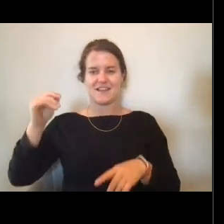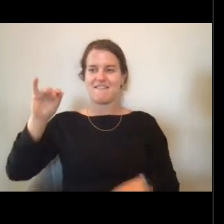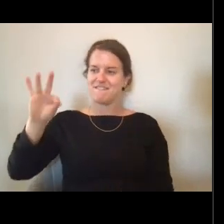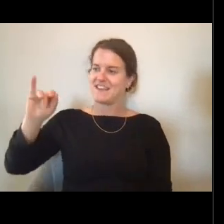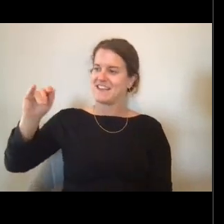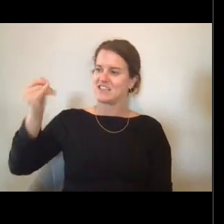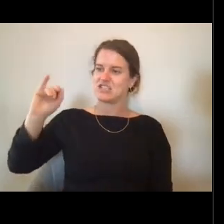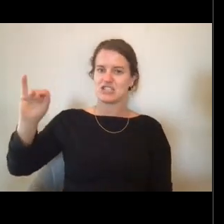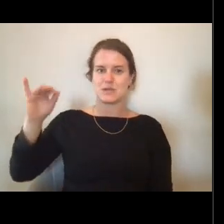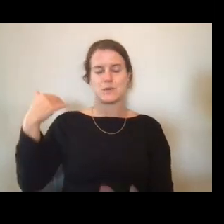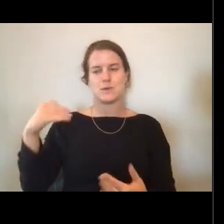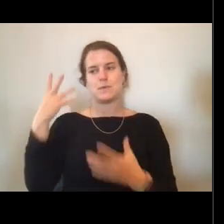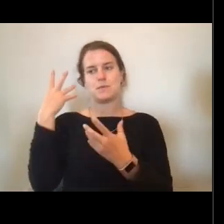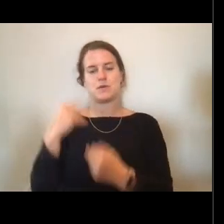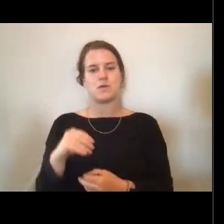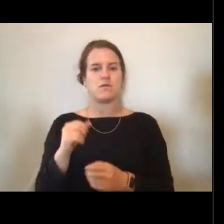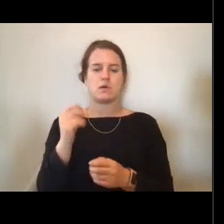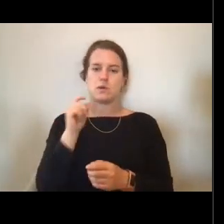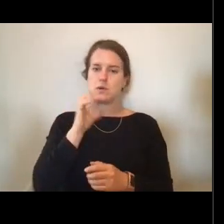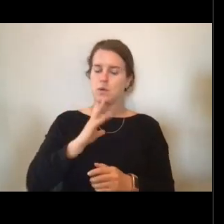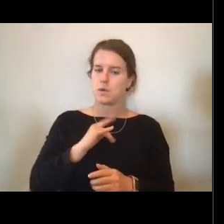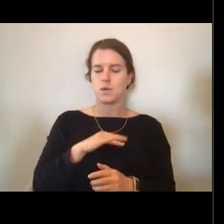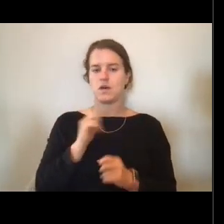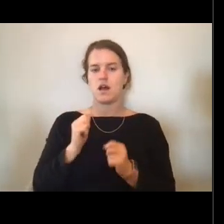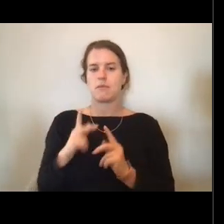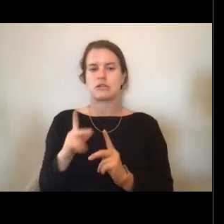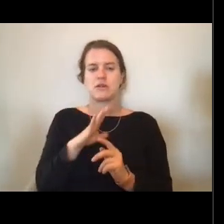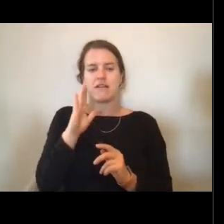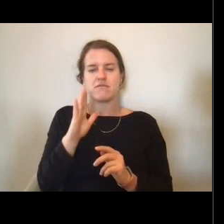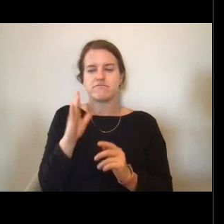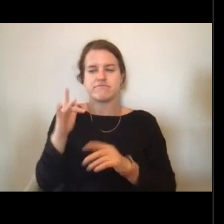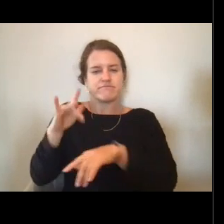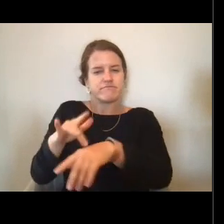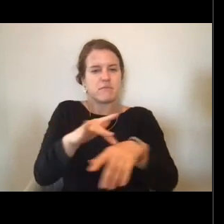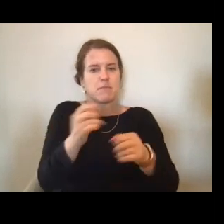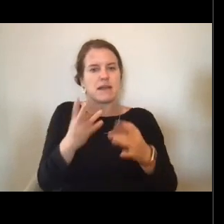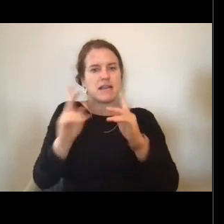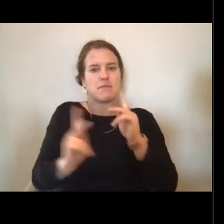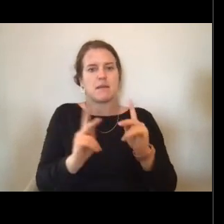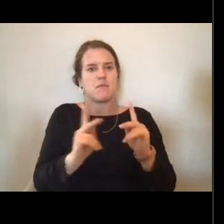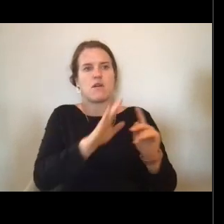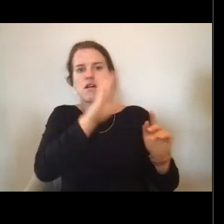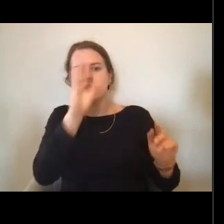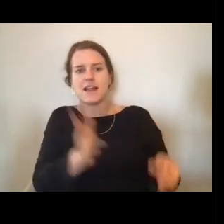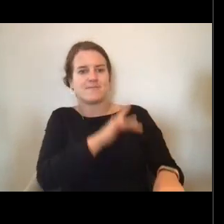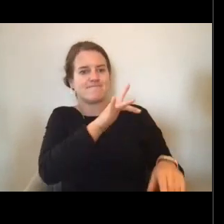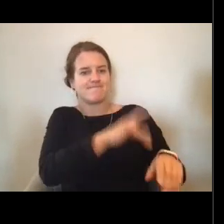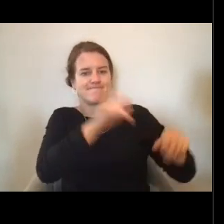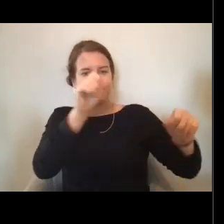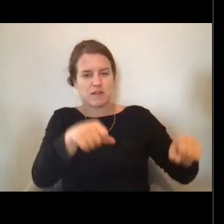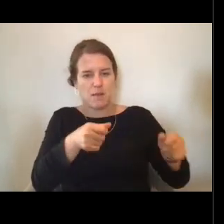Got to go to some places that most people don't ever see. And then my second sea assignment, I mentioned